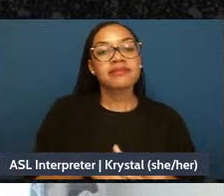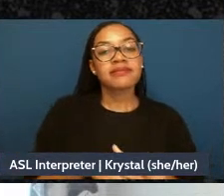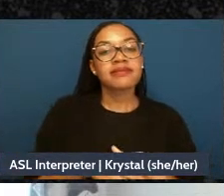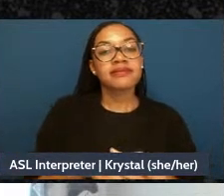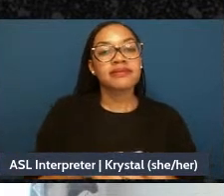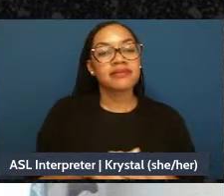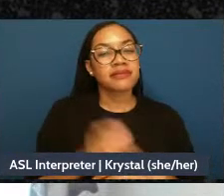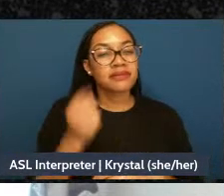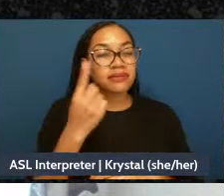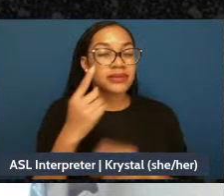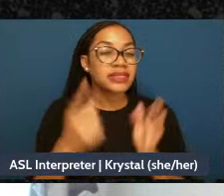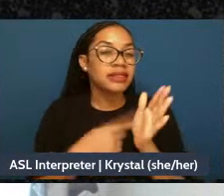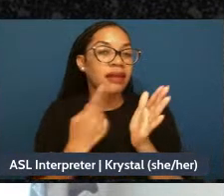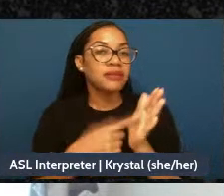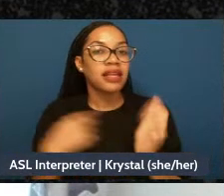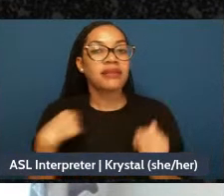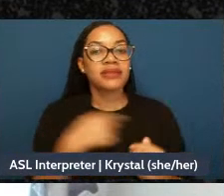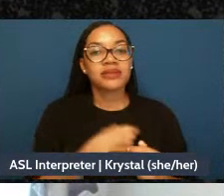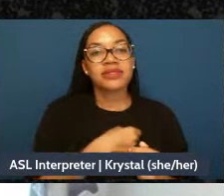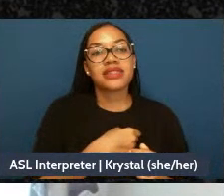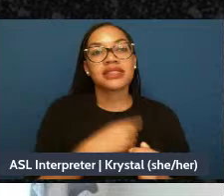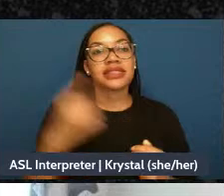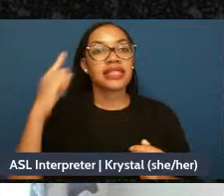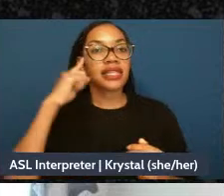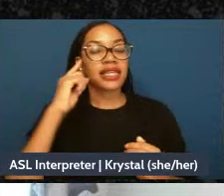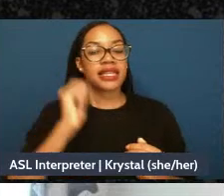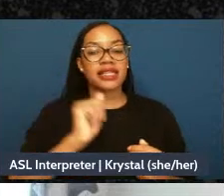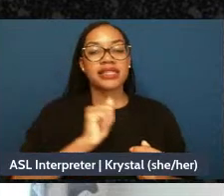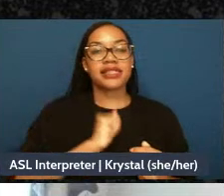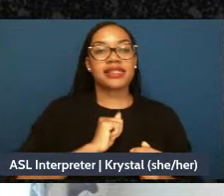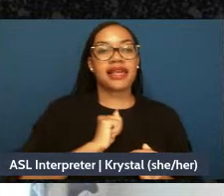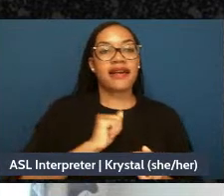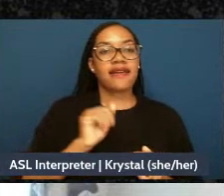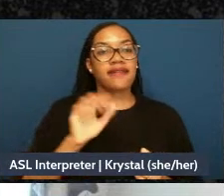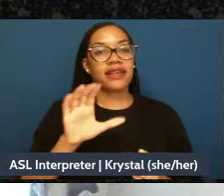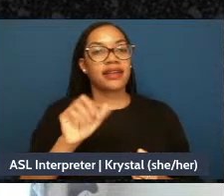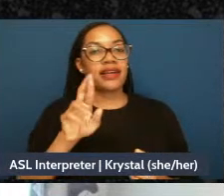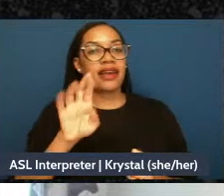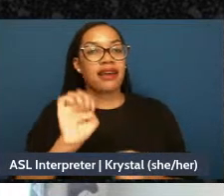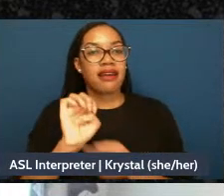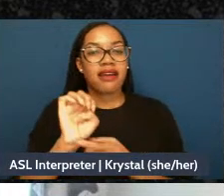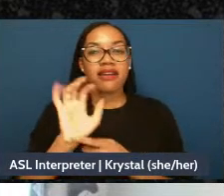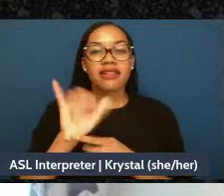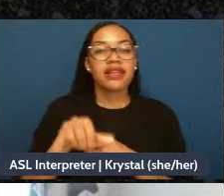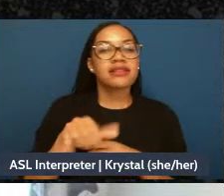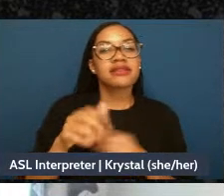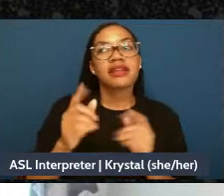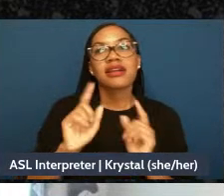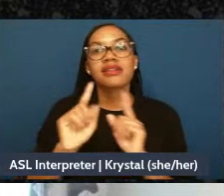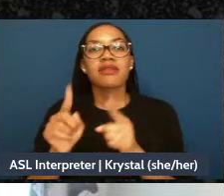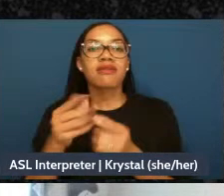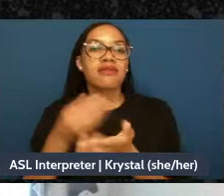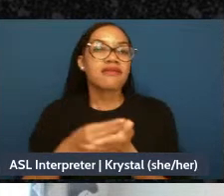doing things that cost money, like face masks and things that - extravagances and luxuries.